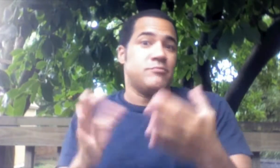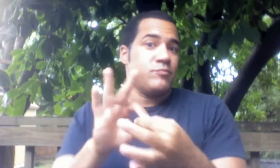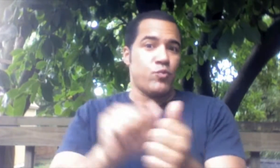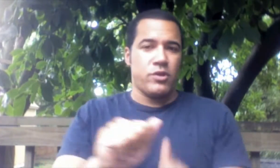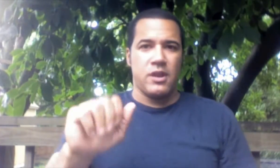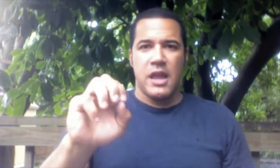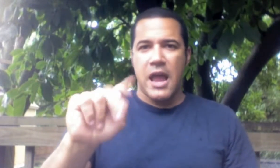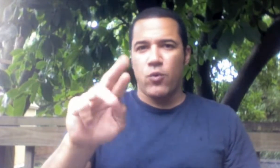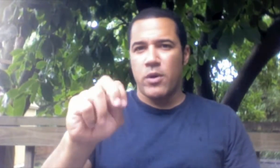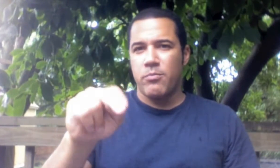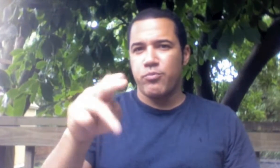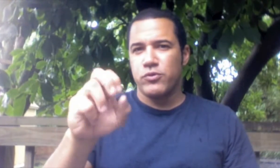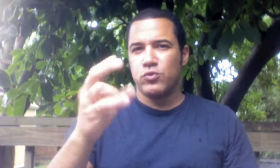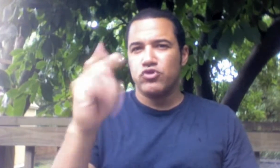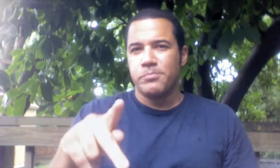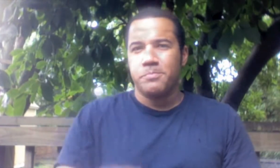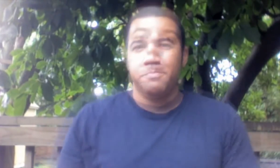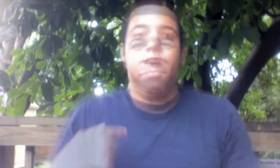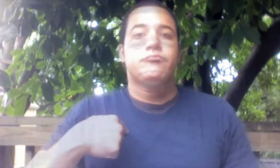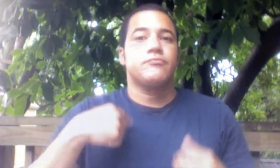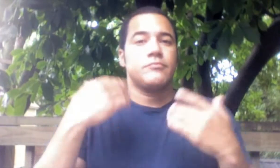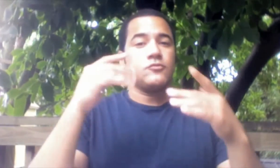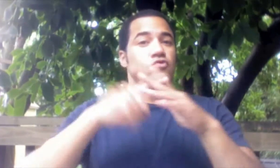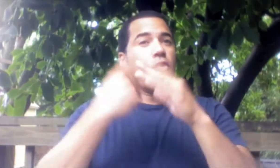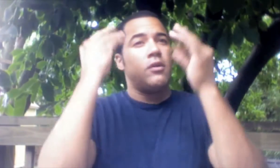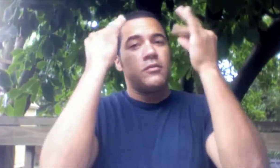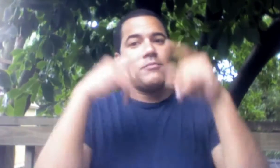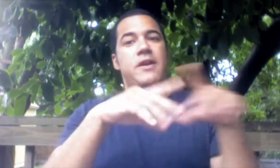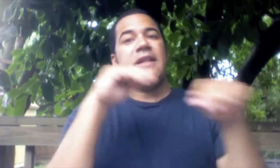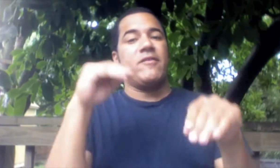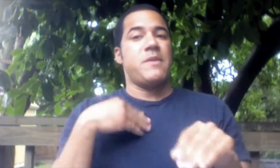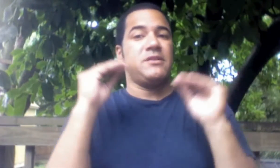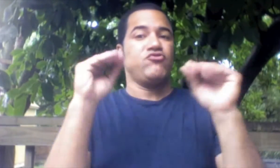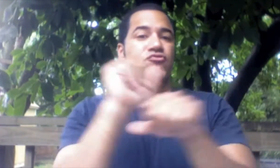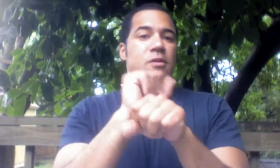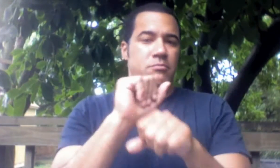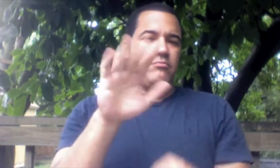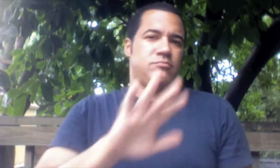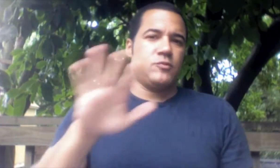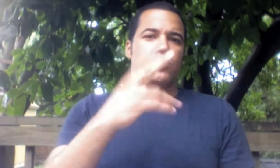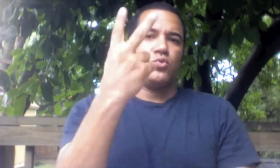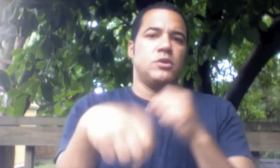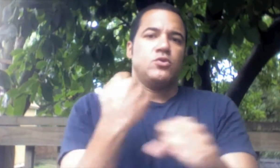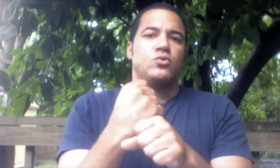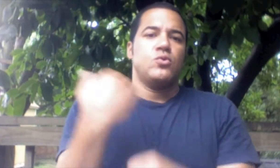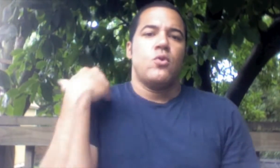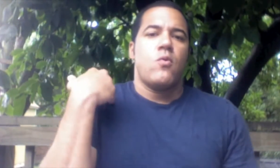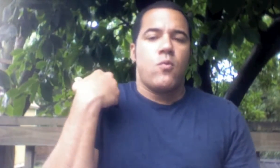Possibly related to entrepreneurship. I started considering leaving my professor job about two years ago.